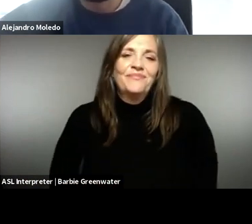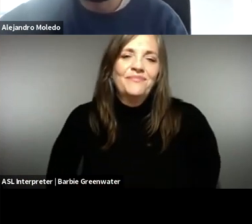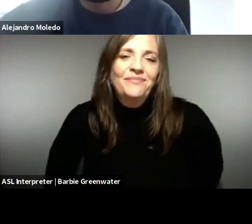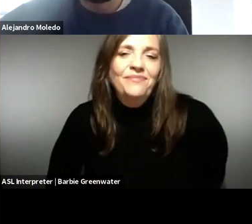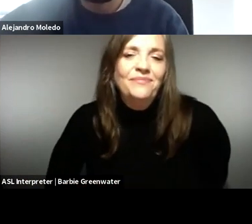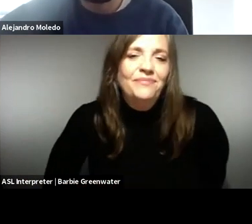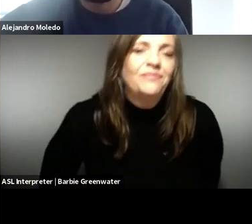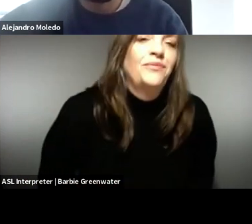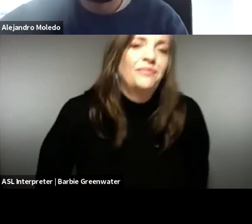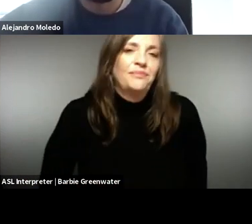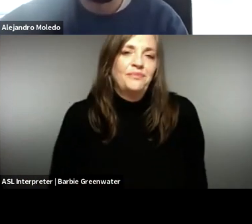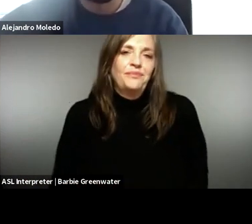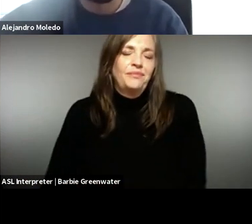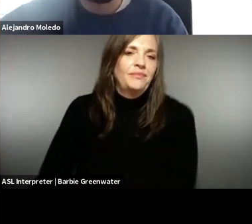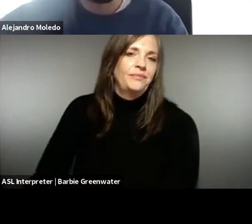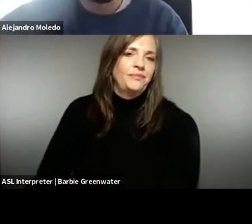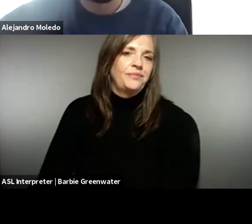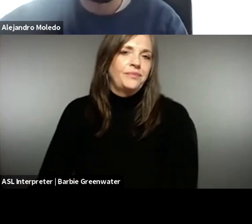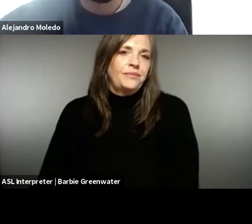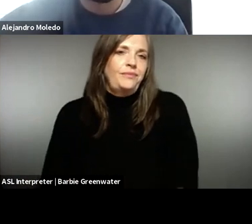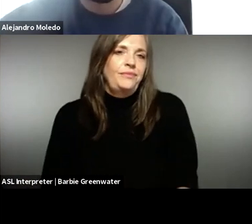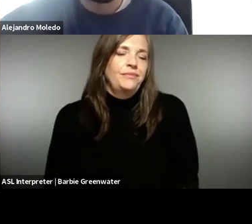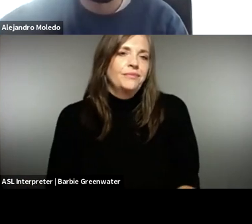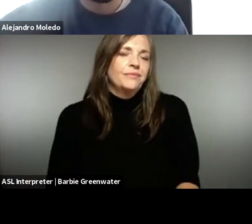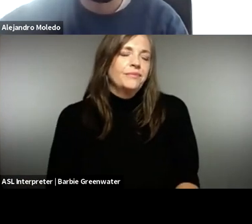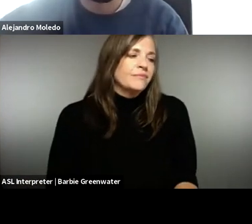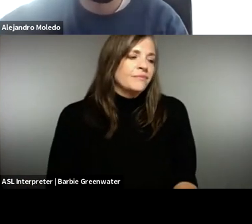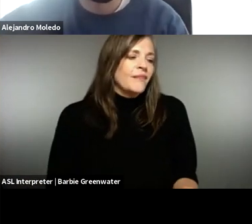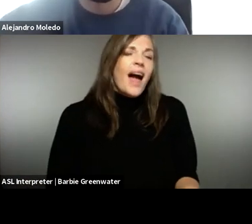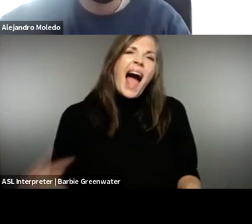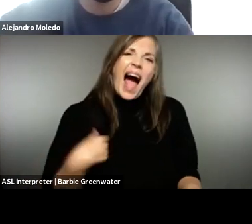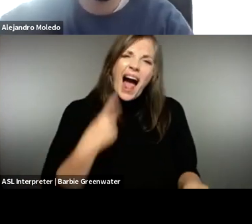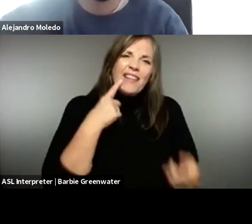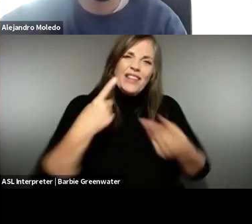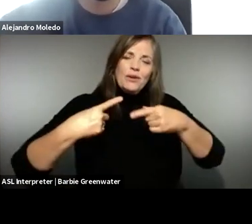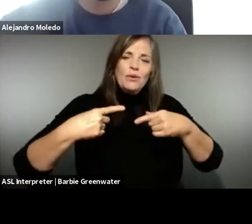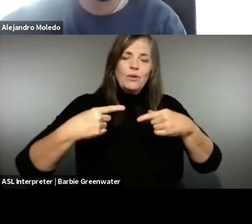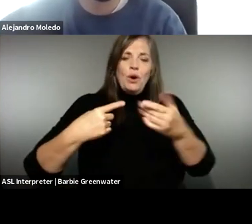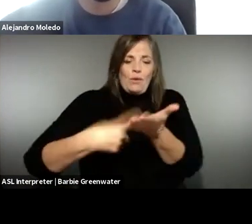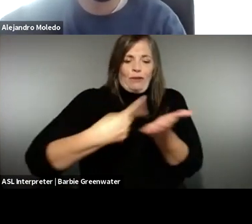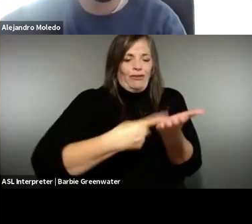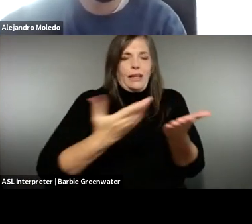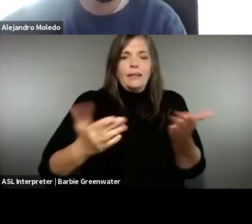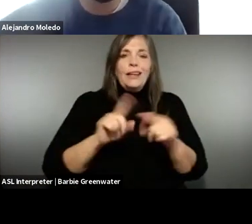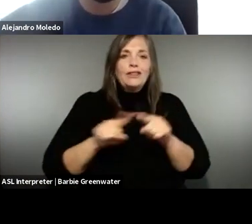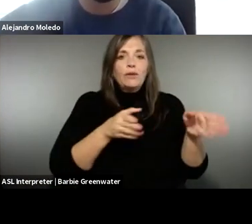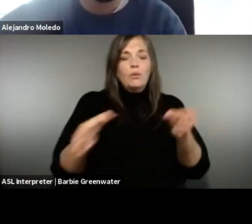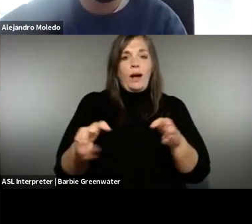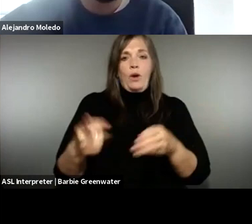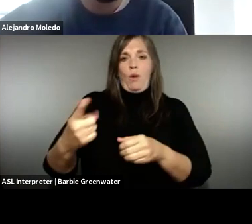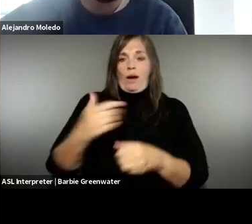enough. Thank you. >> SHADI ABOU-ZAHRA: Can I elaborate now? I think we are discussing things, at least two